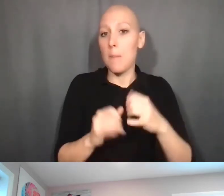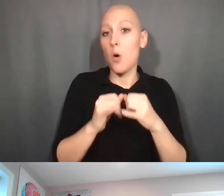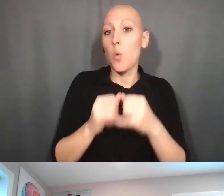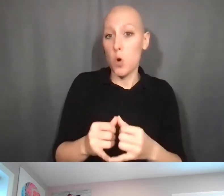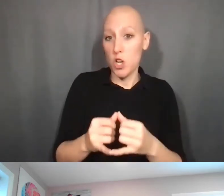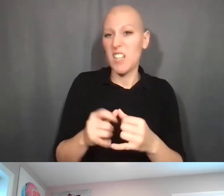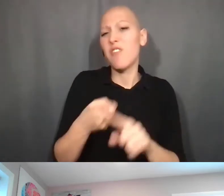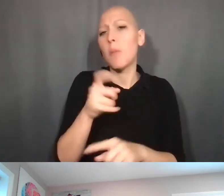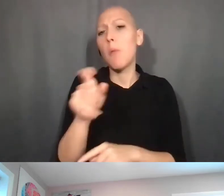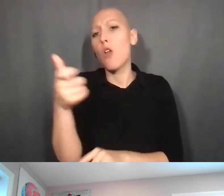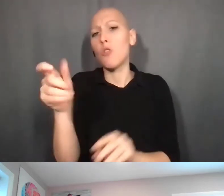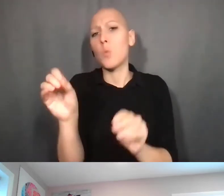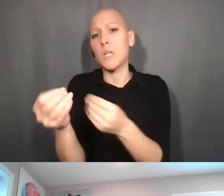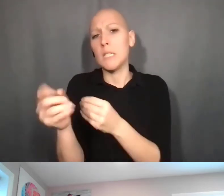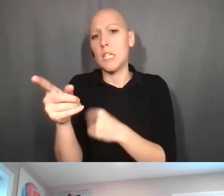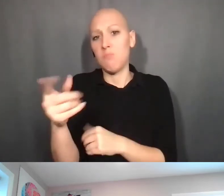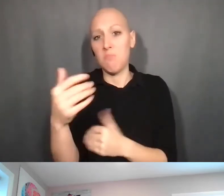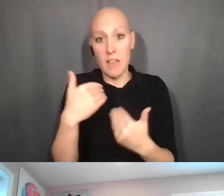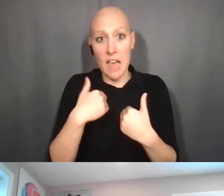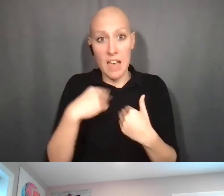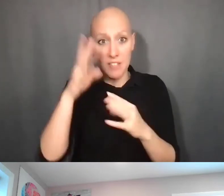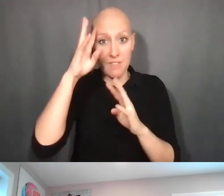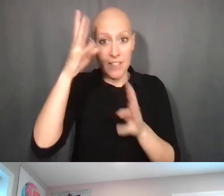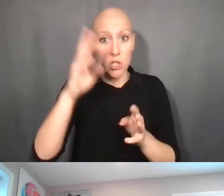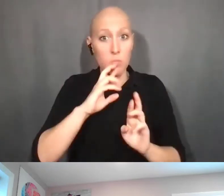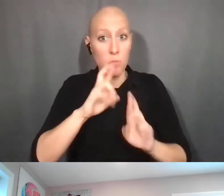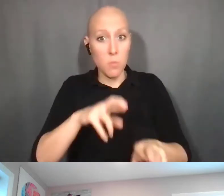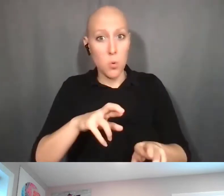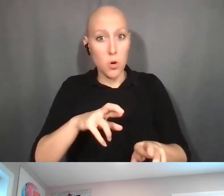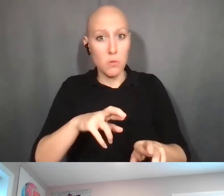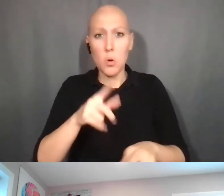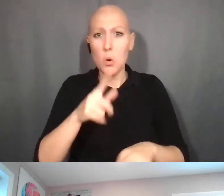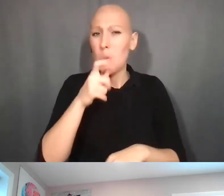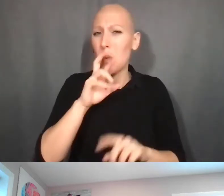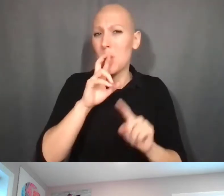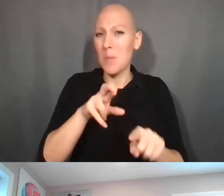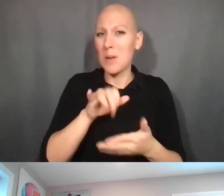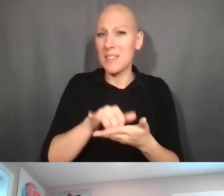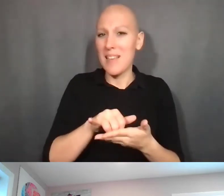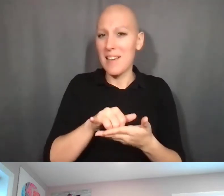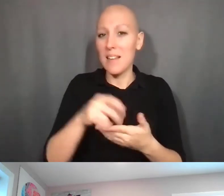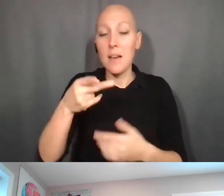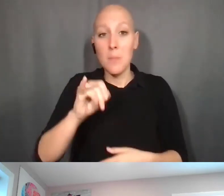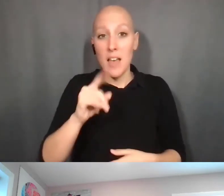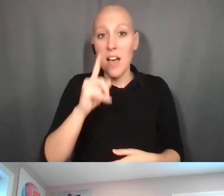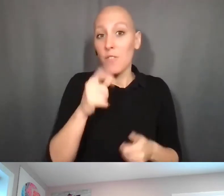who's responsible for that reporting in iEdison, the PI on the subaward or the PI on the prime award?